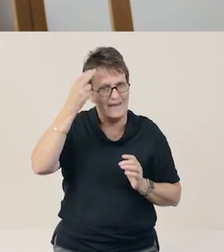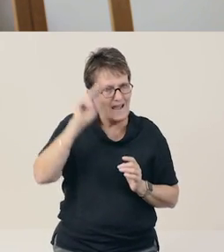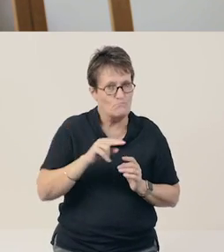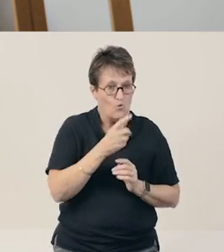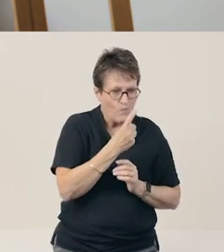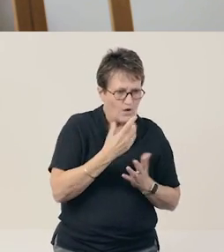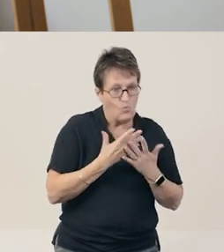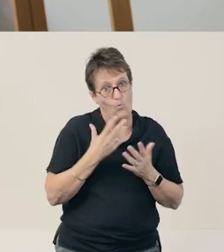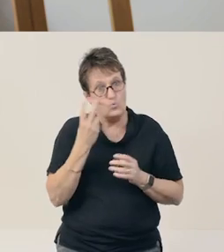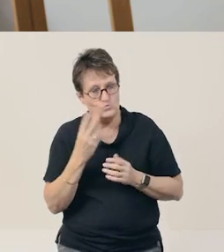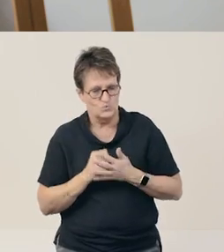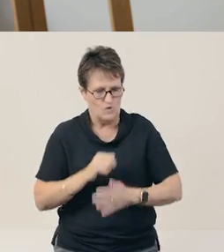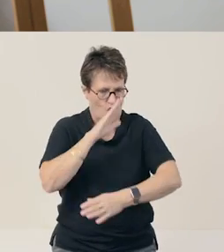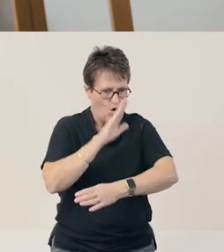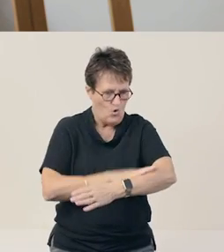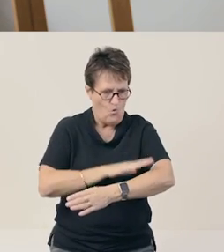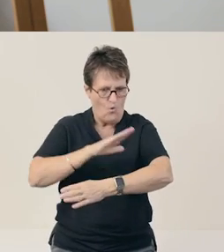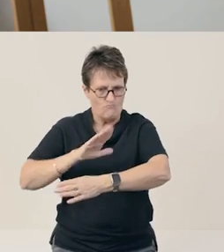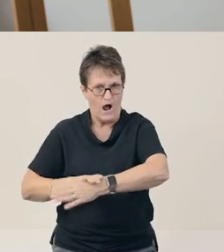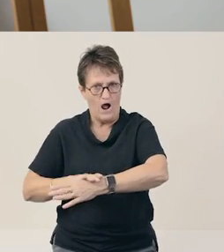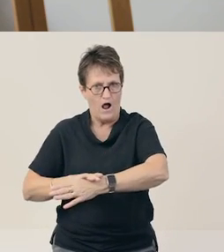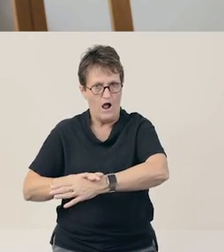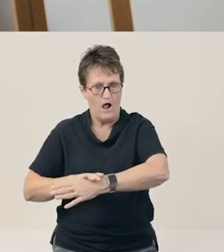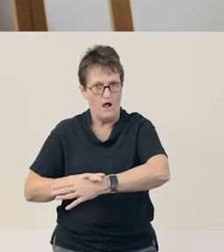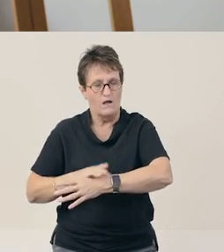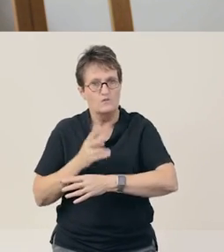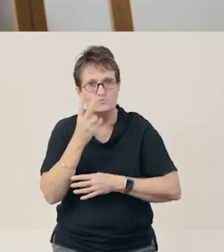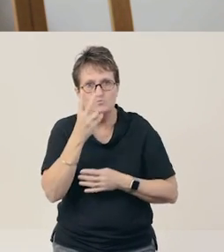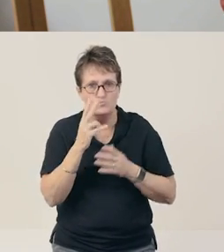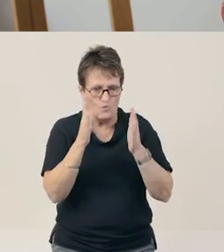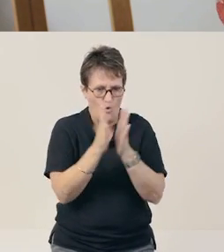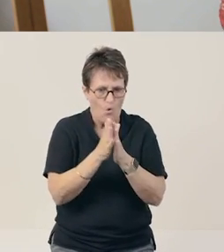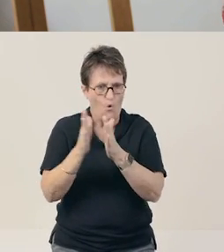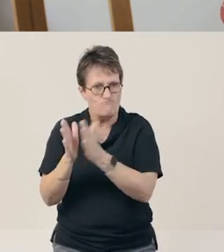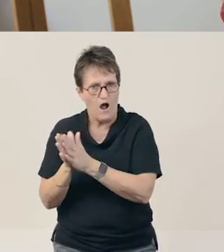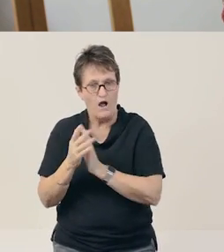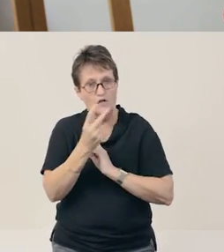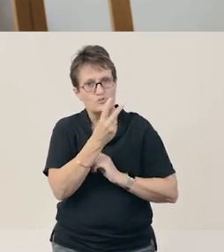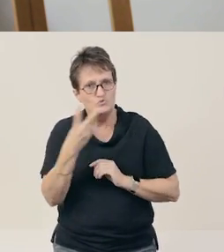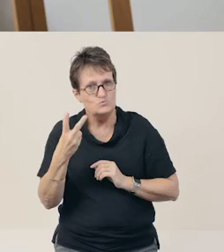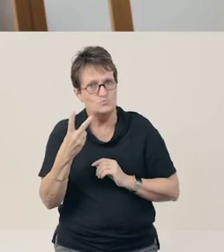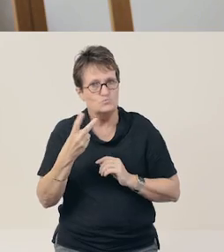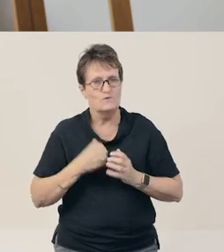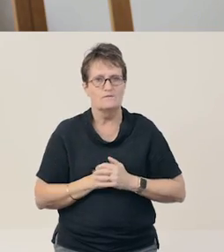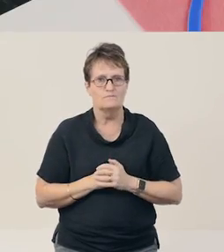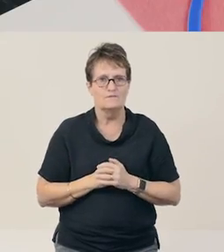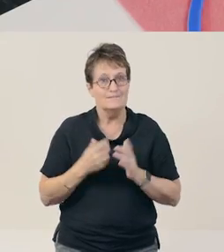Lau-ra. I heard 2 claps, so I have 2 syllables in my name.